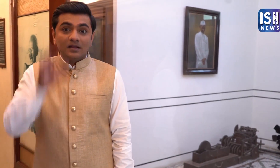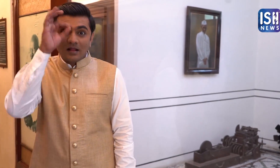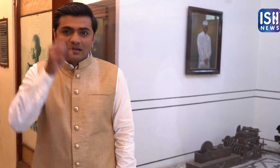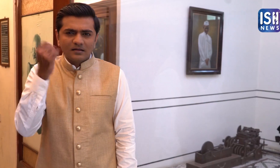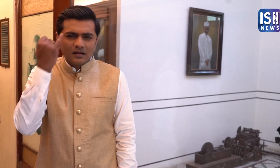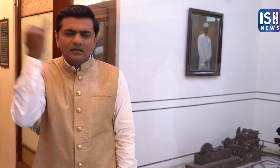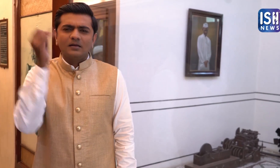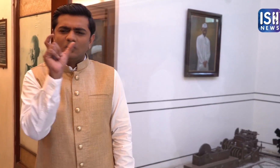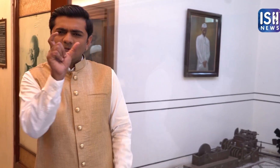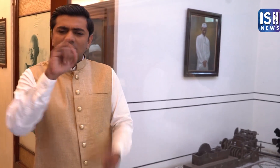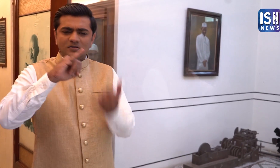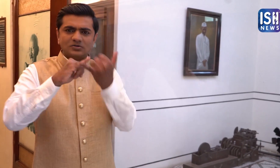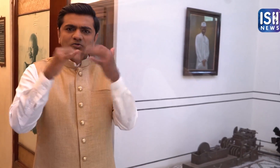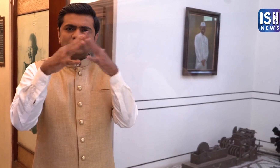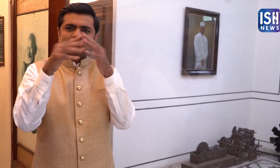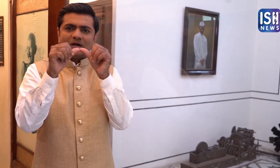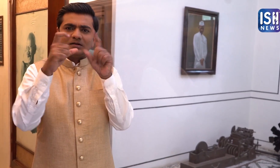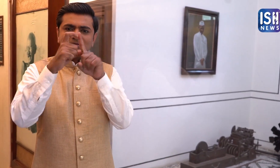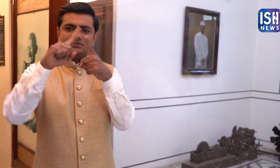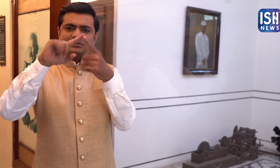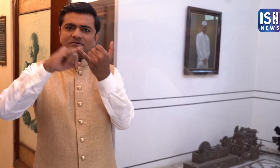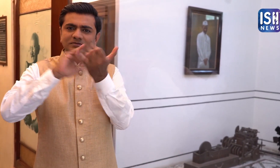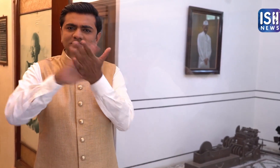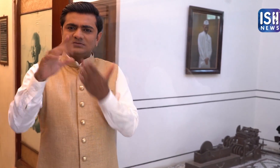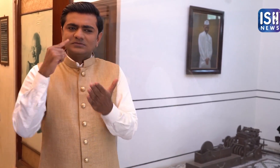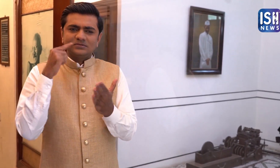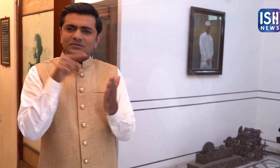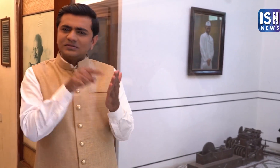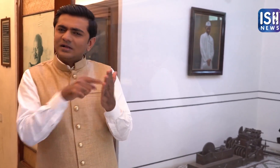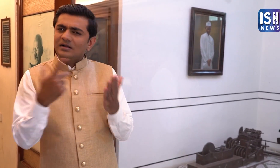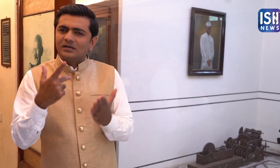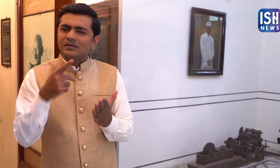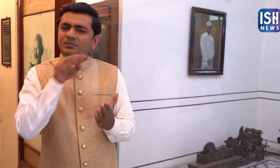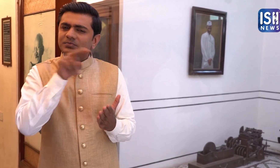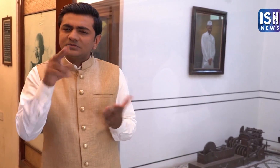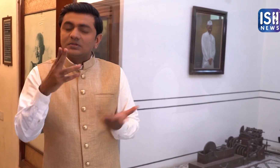Gandhiji created the 'Swadeshi' movement. What does it mean?